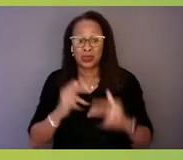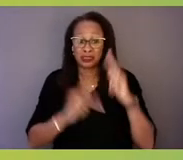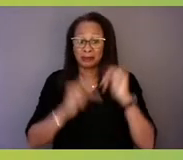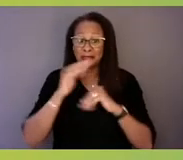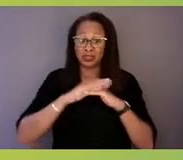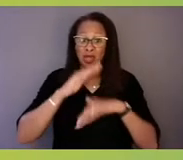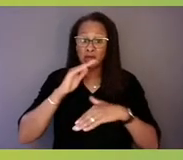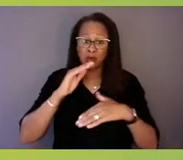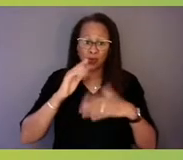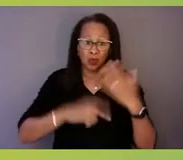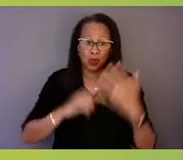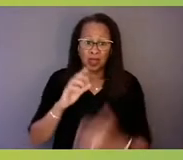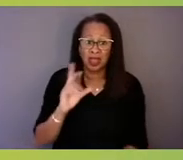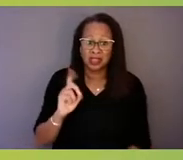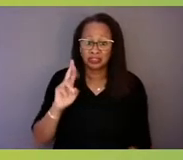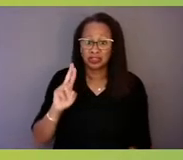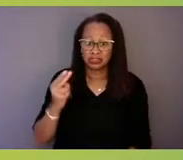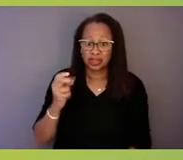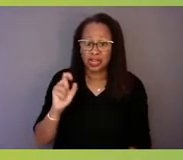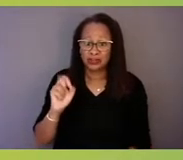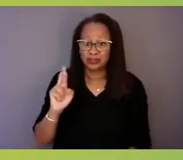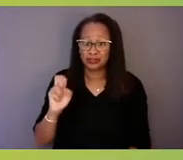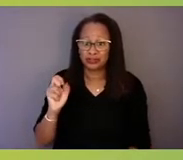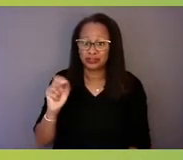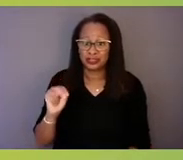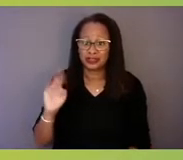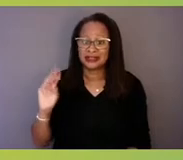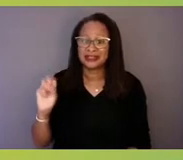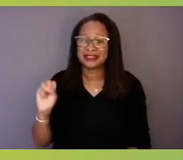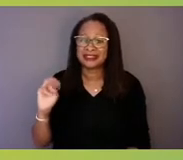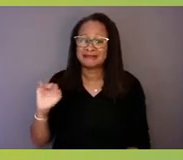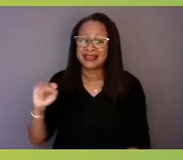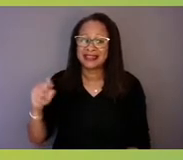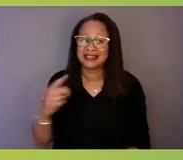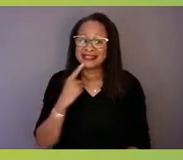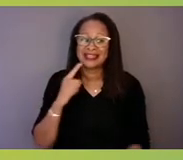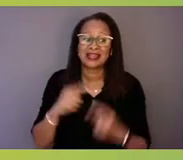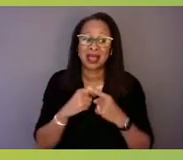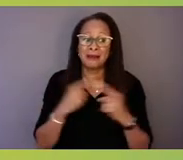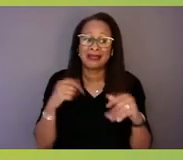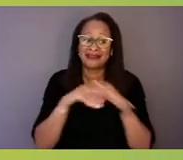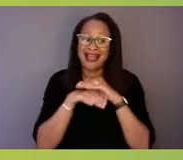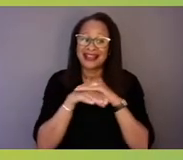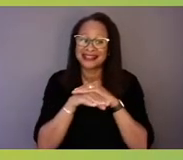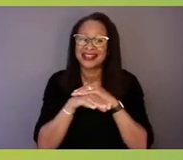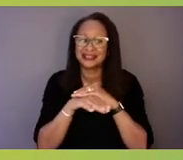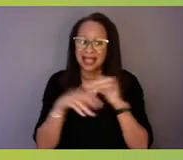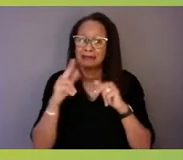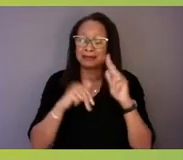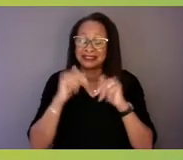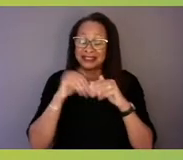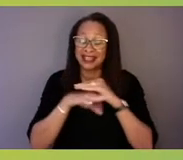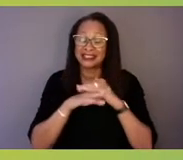about ensuring access, which is really at the core of our response. In general, ensuring equitable access